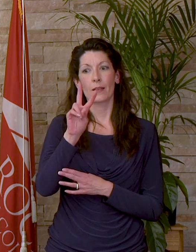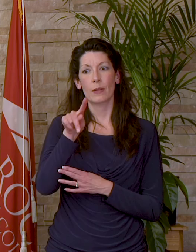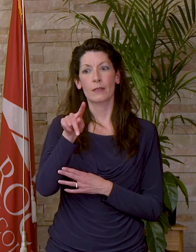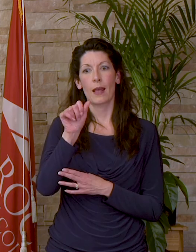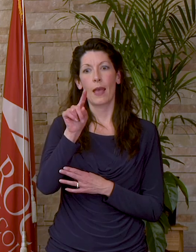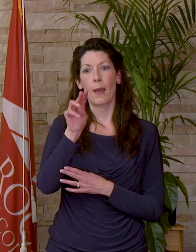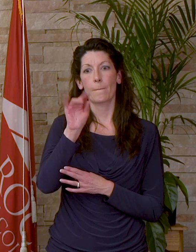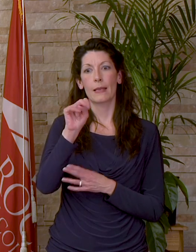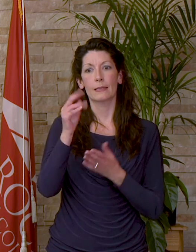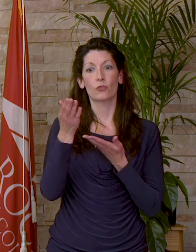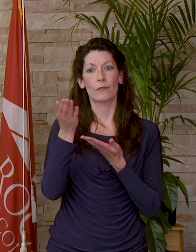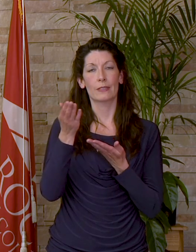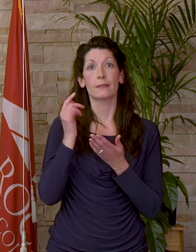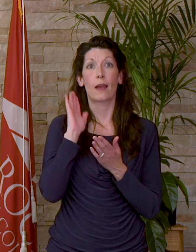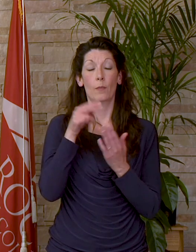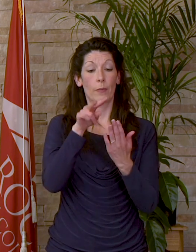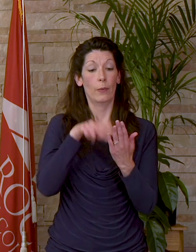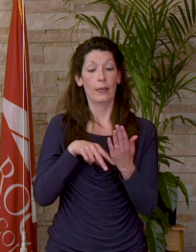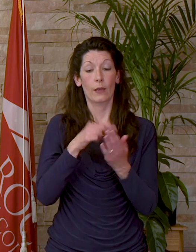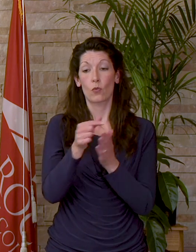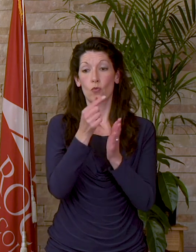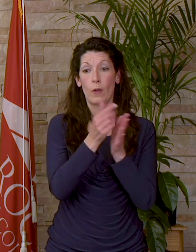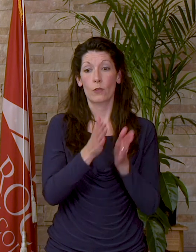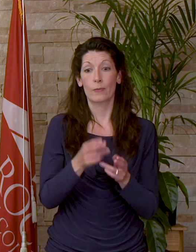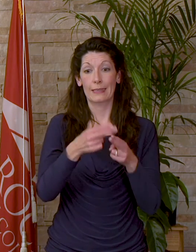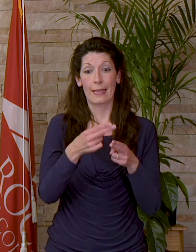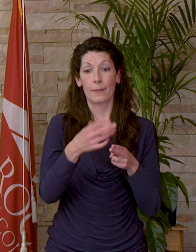at Red Rocks and I will be reading the graduates' names along with their thank you's.